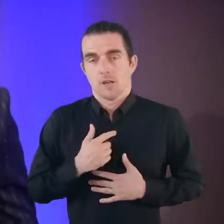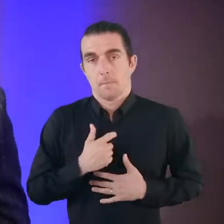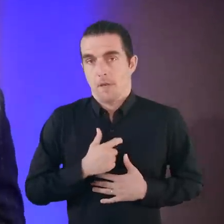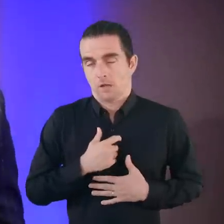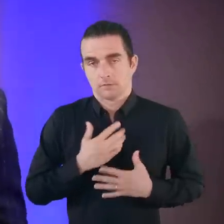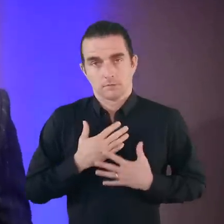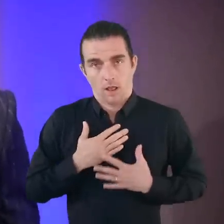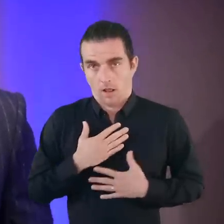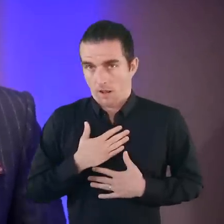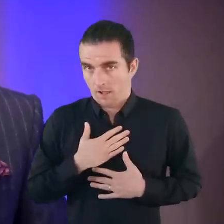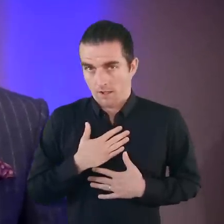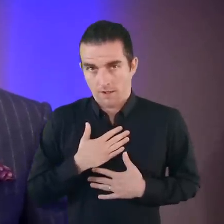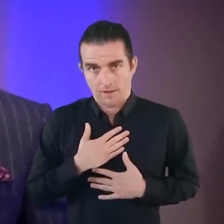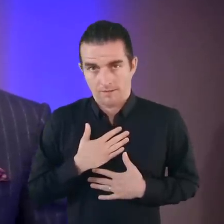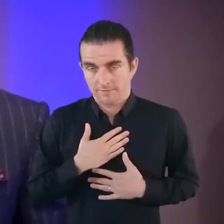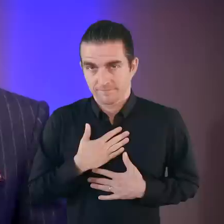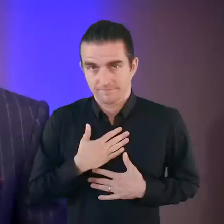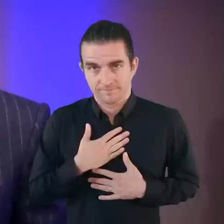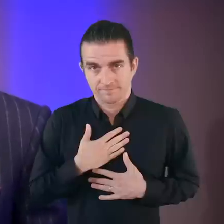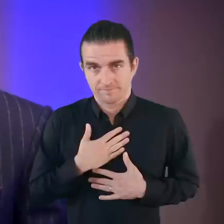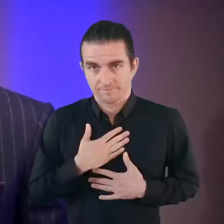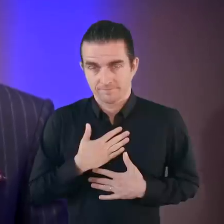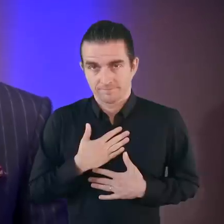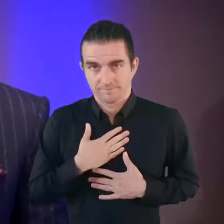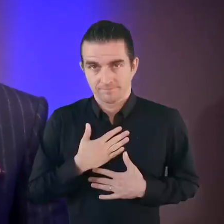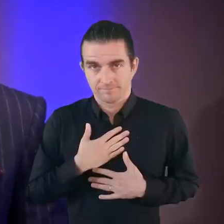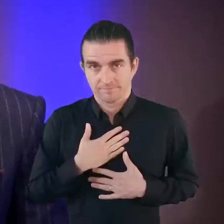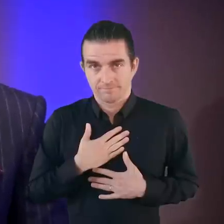As I’ve said, it’s a deeply personal thing.